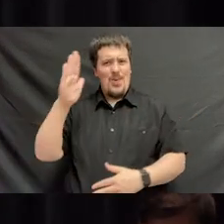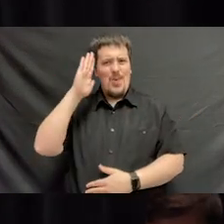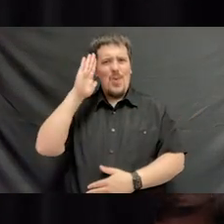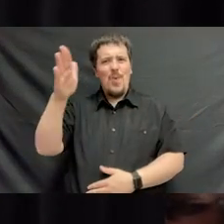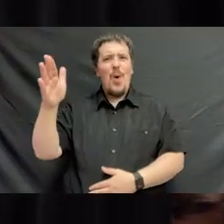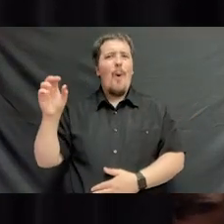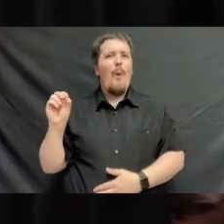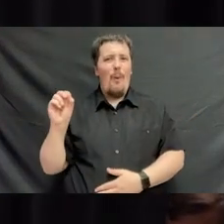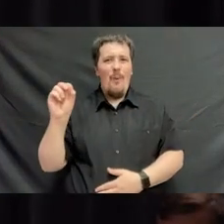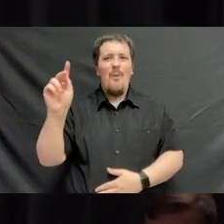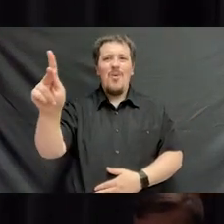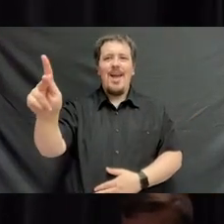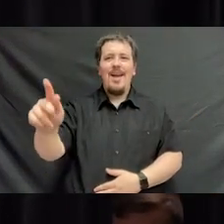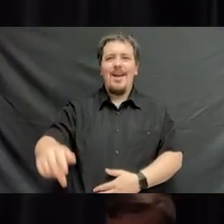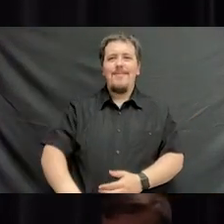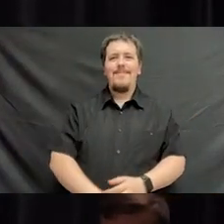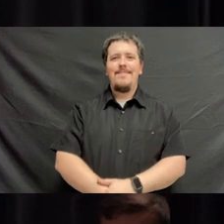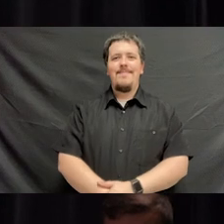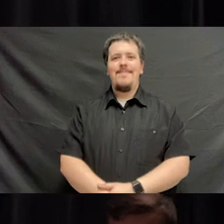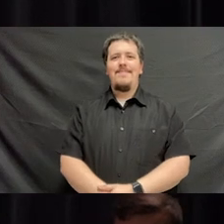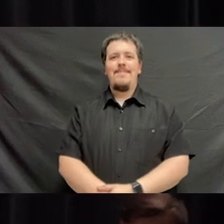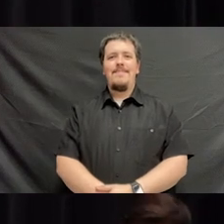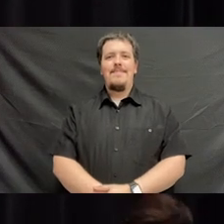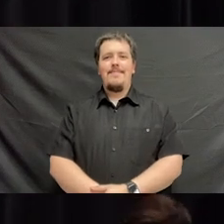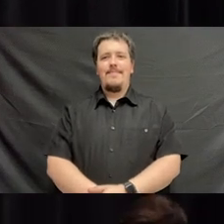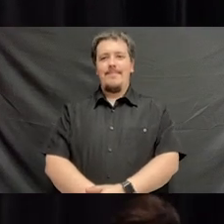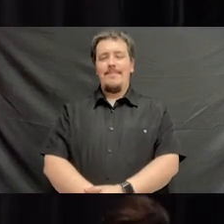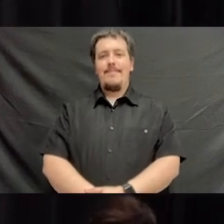It's gonna be okay